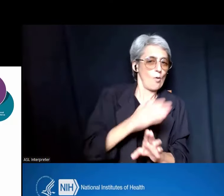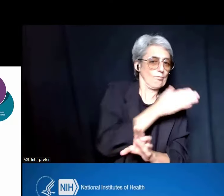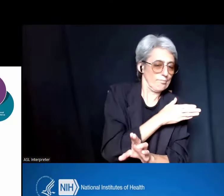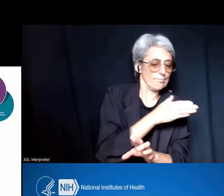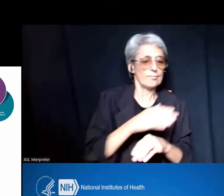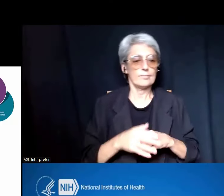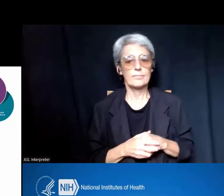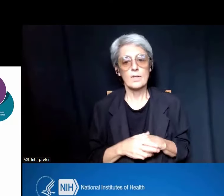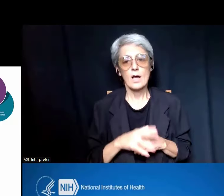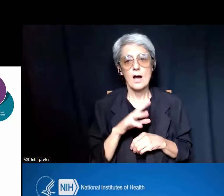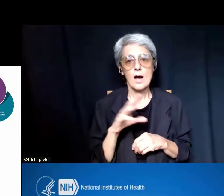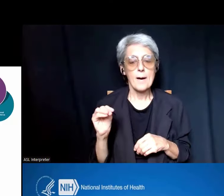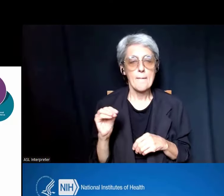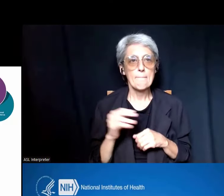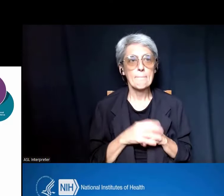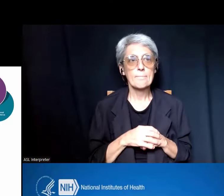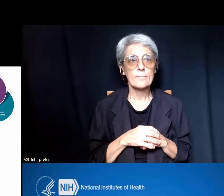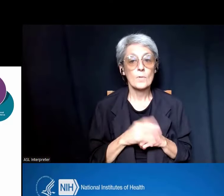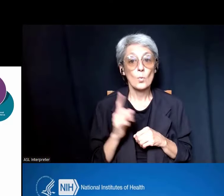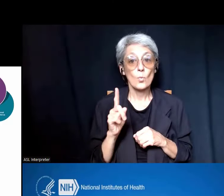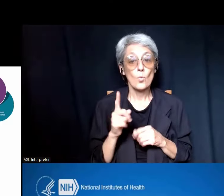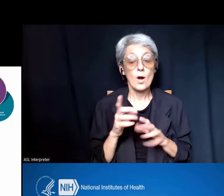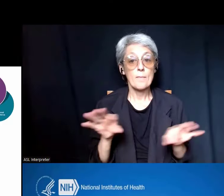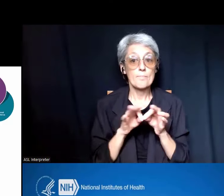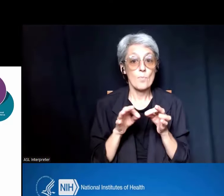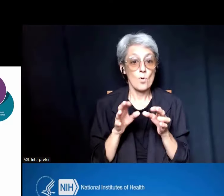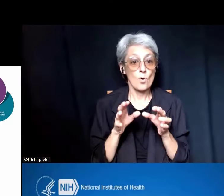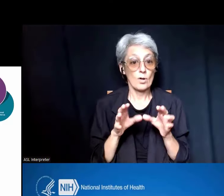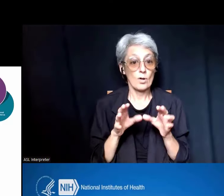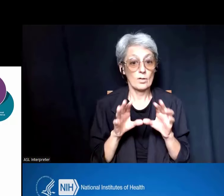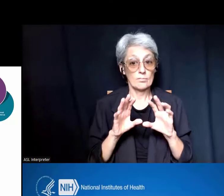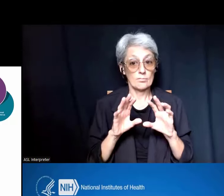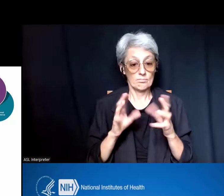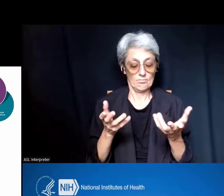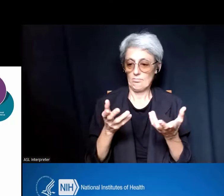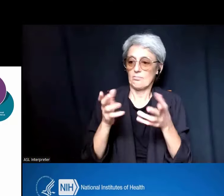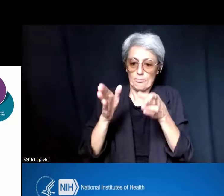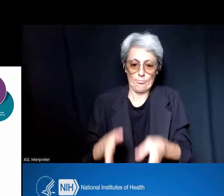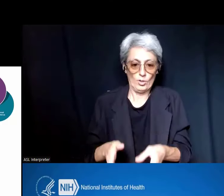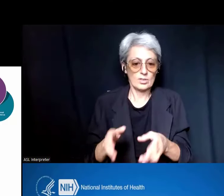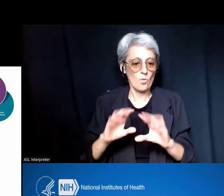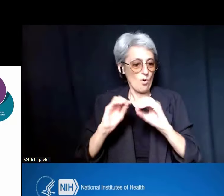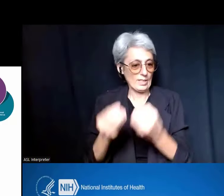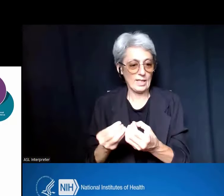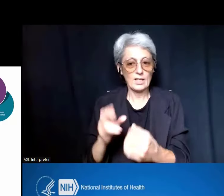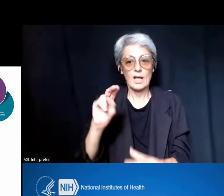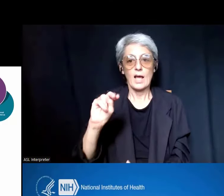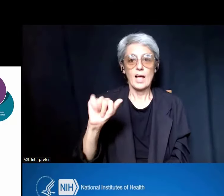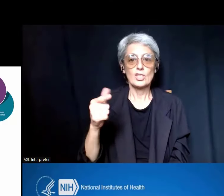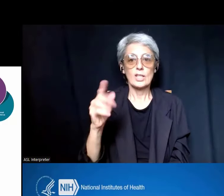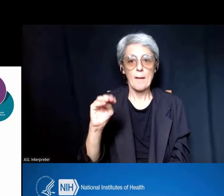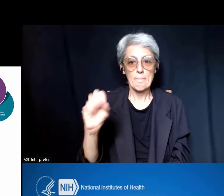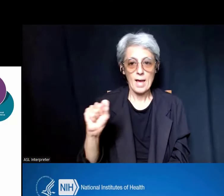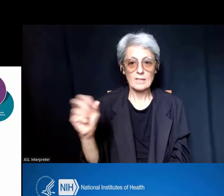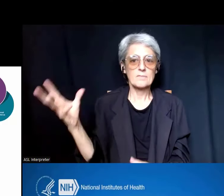And one of the major players in this effort of change was NIGMS. And they took it upon themselves to pilot